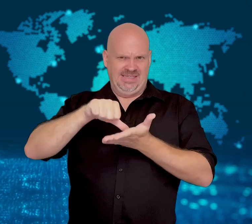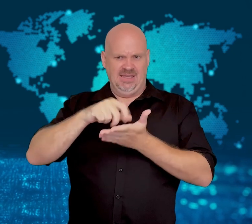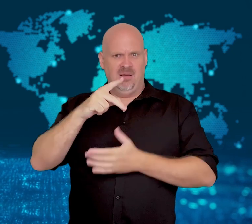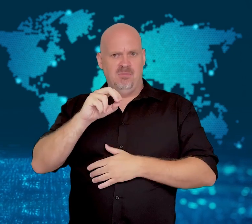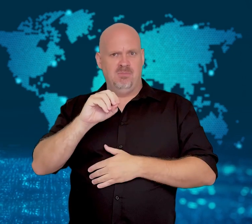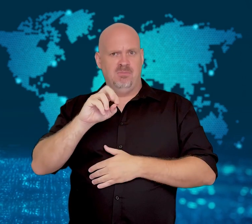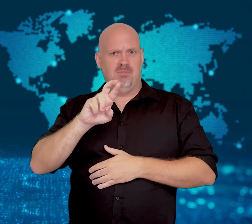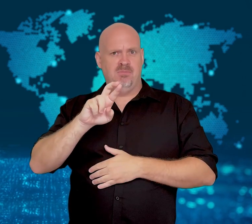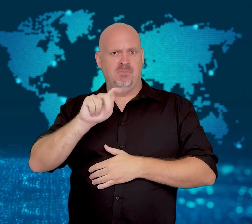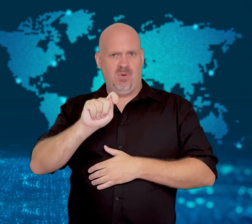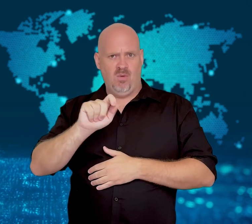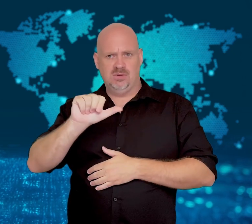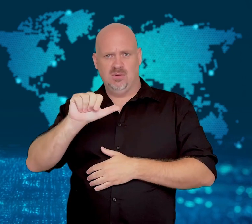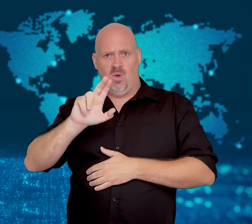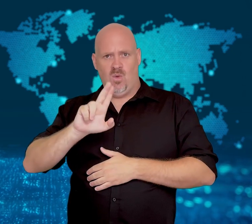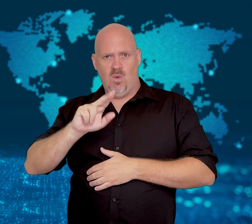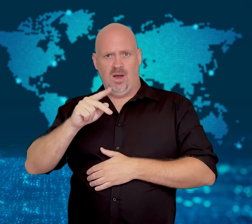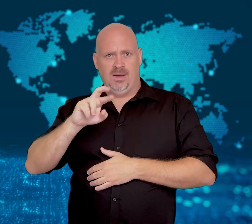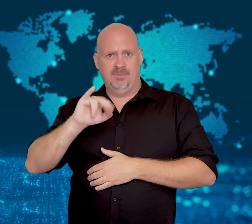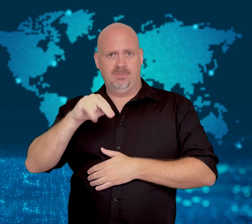Port-au-Prince.